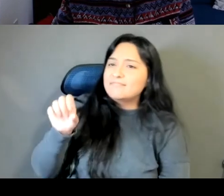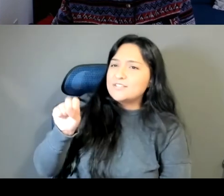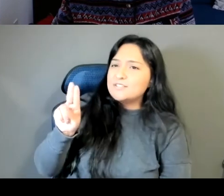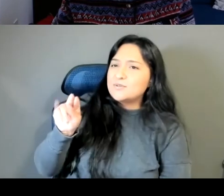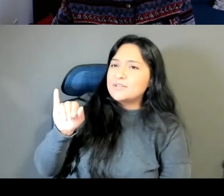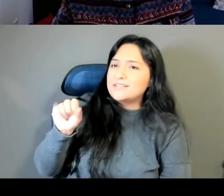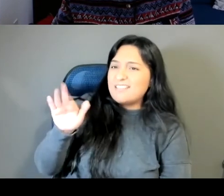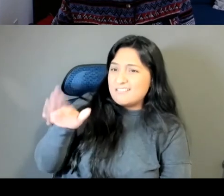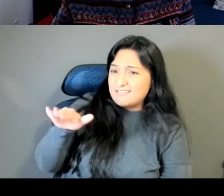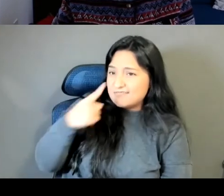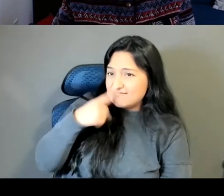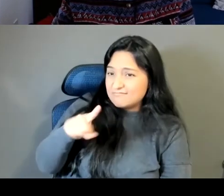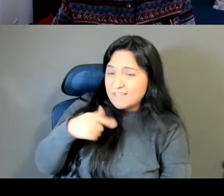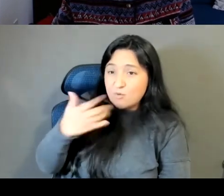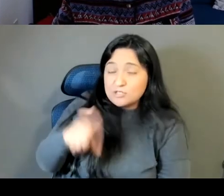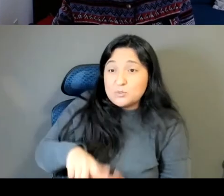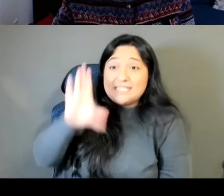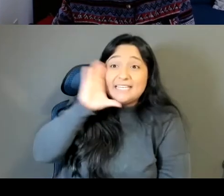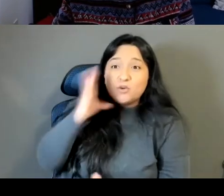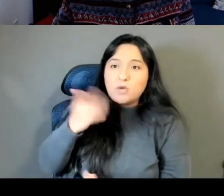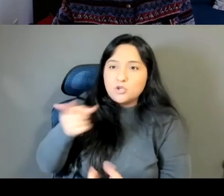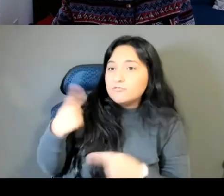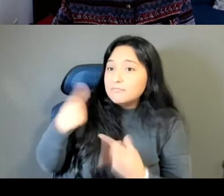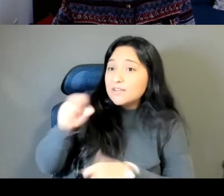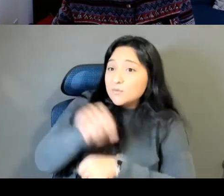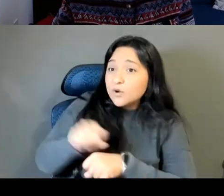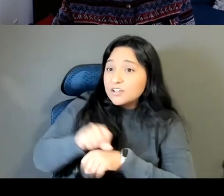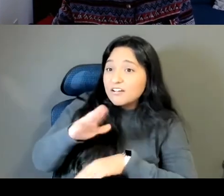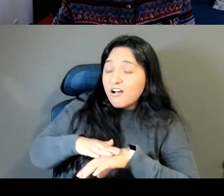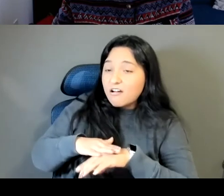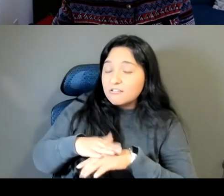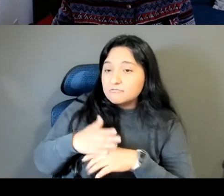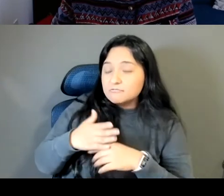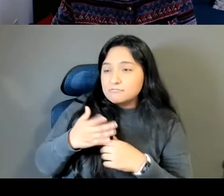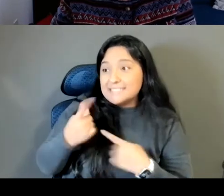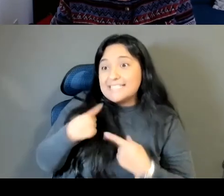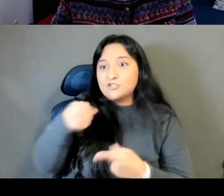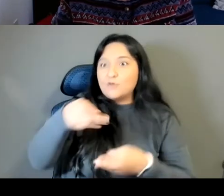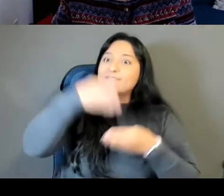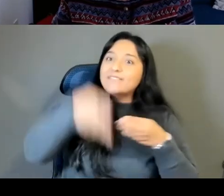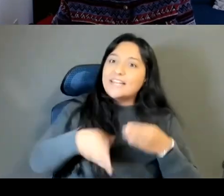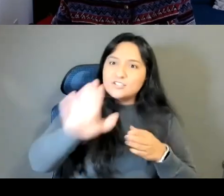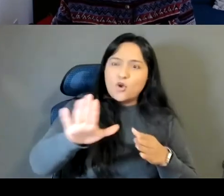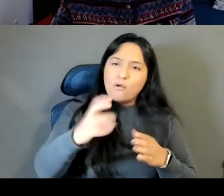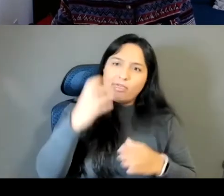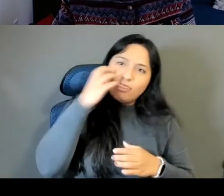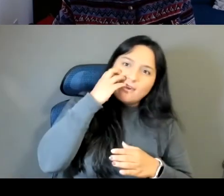on now, or what you've been working on since you finished this gigantic impressive huge novels.